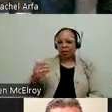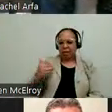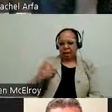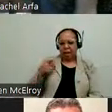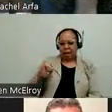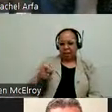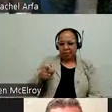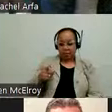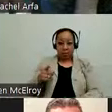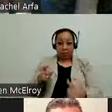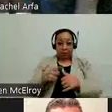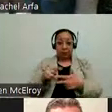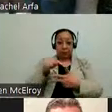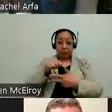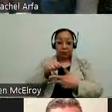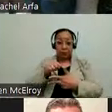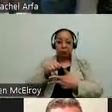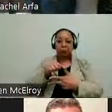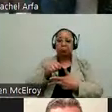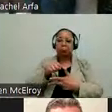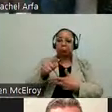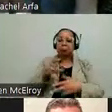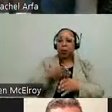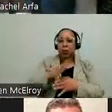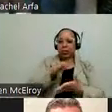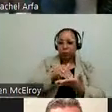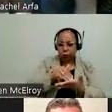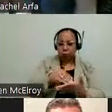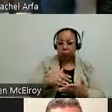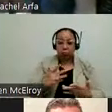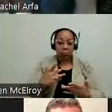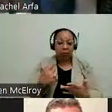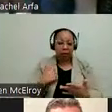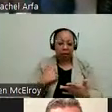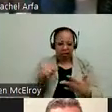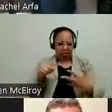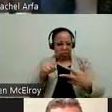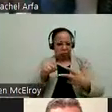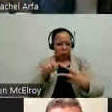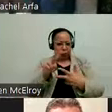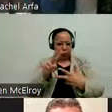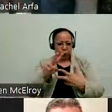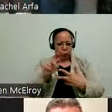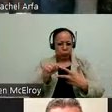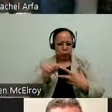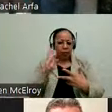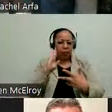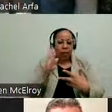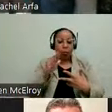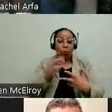the career center. If you want I believe option No. 2 after that will